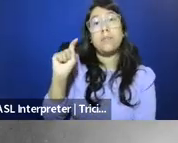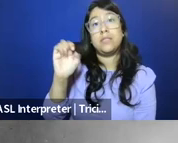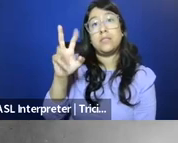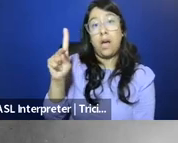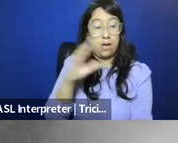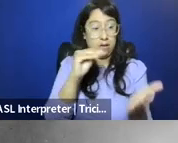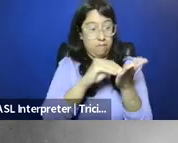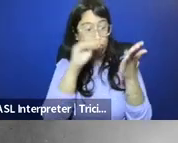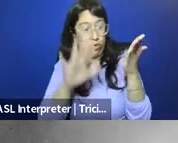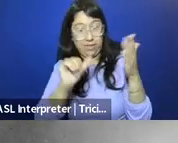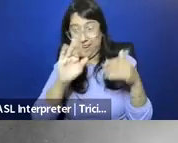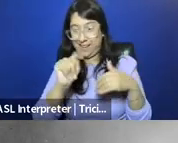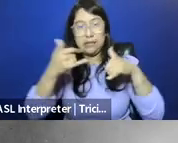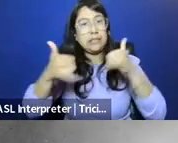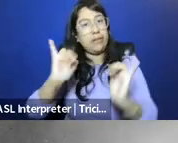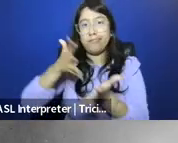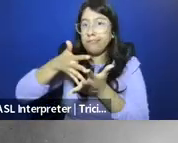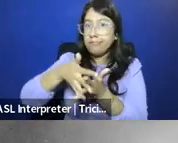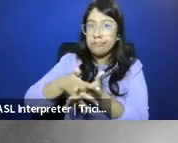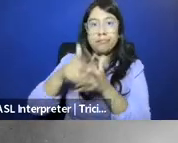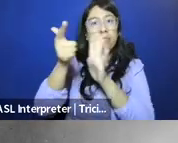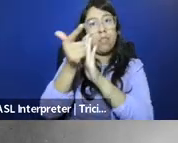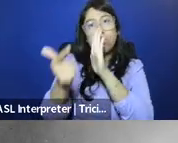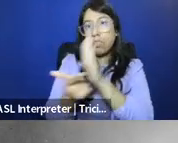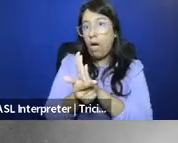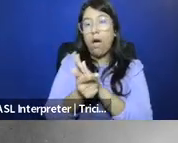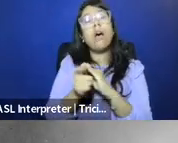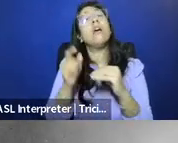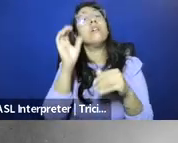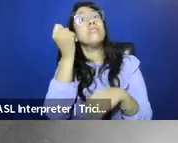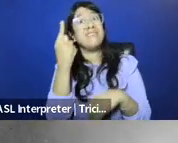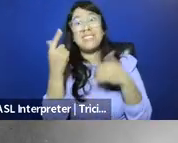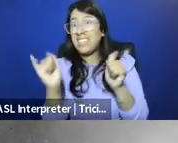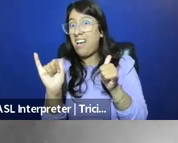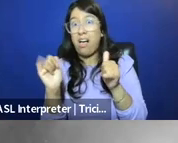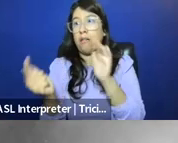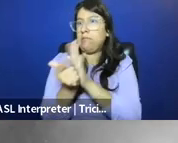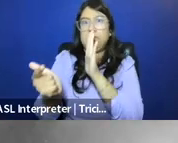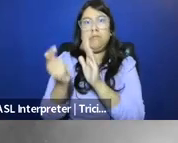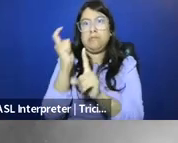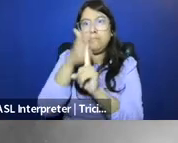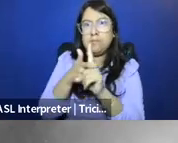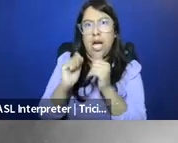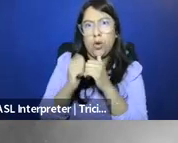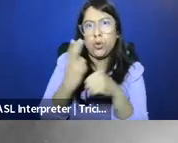have in fact remained on the books. They're still part of the law, even as the ones restricting contraception were removed.